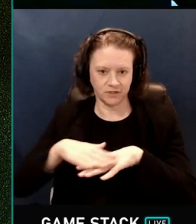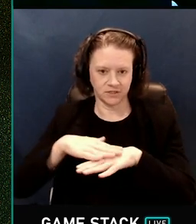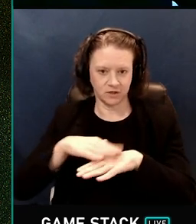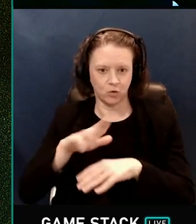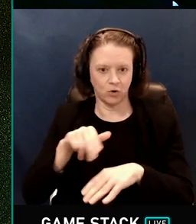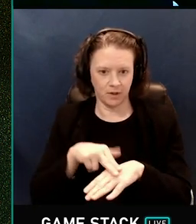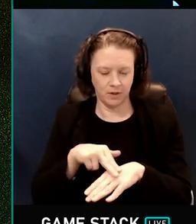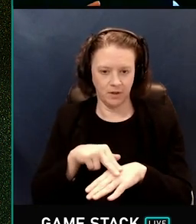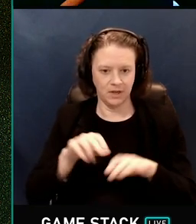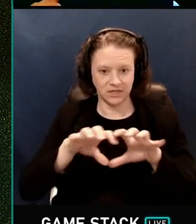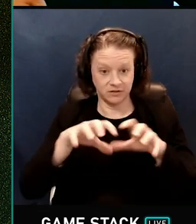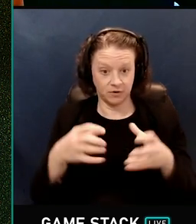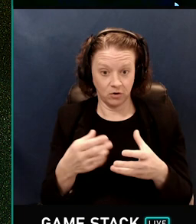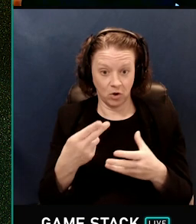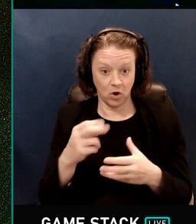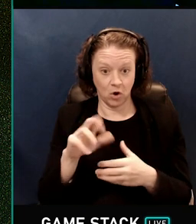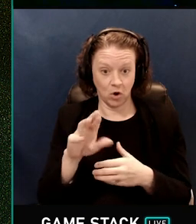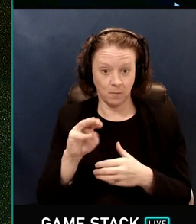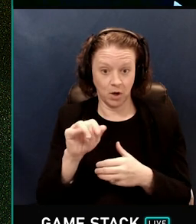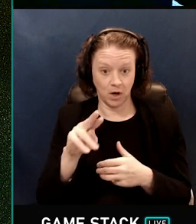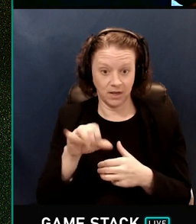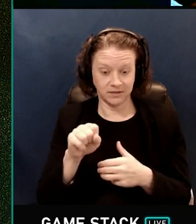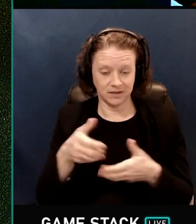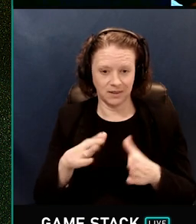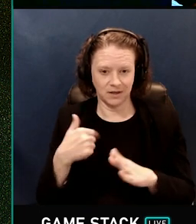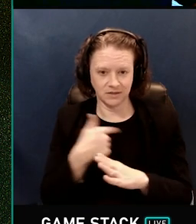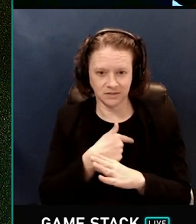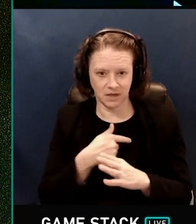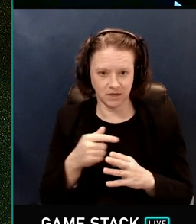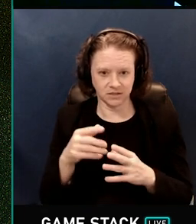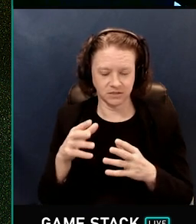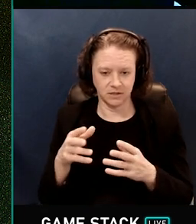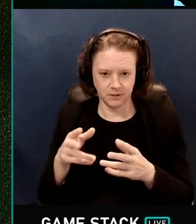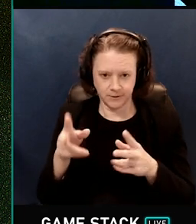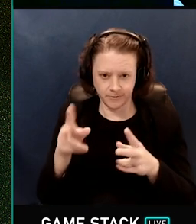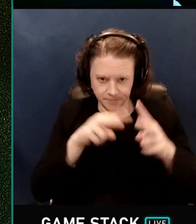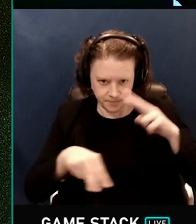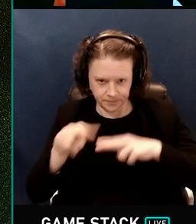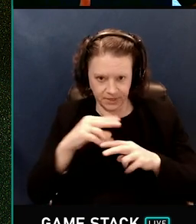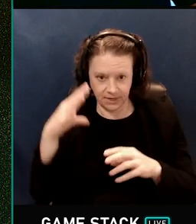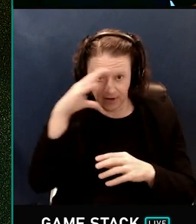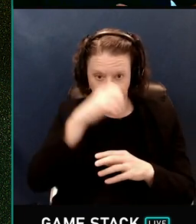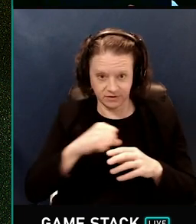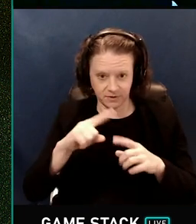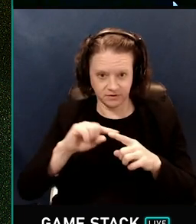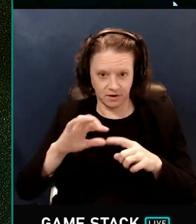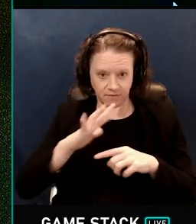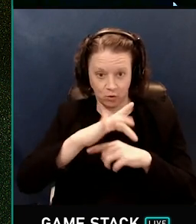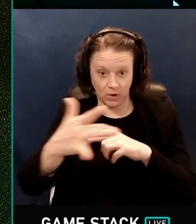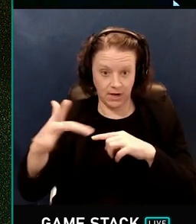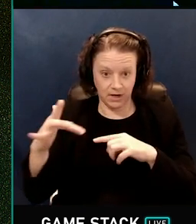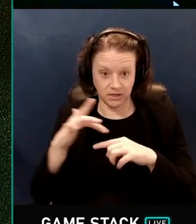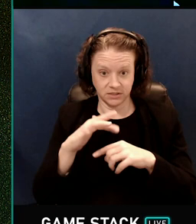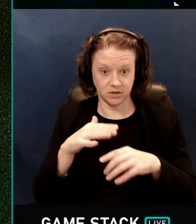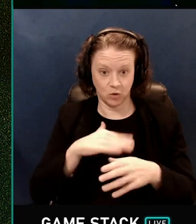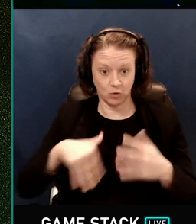And then the spherical harmonics allow us to recover an estimate of the radiance around the surface normal later on,